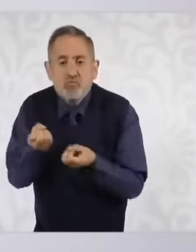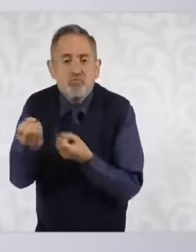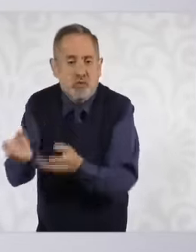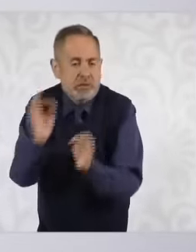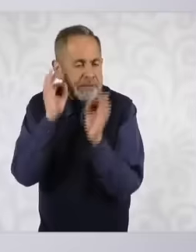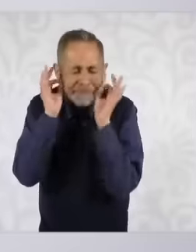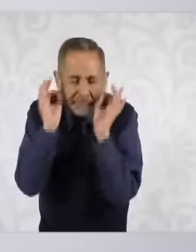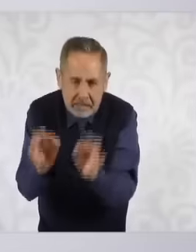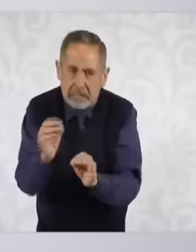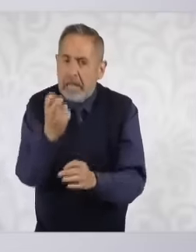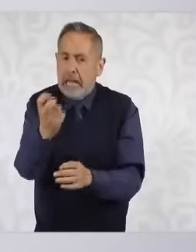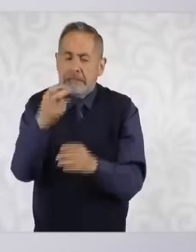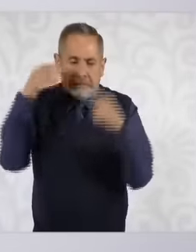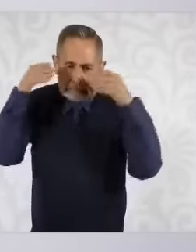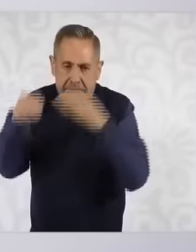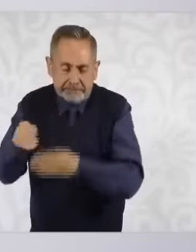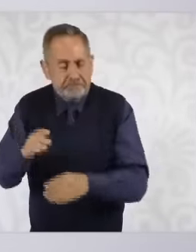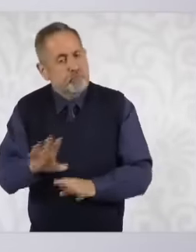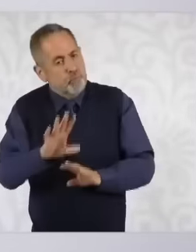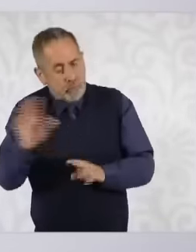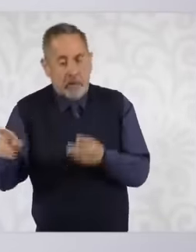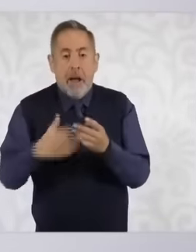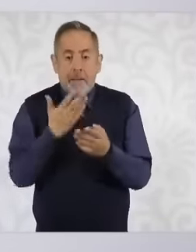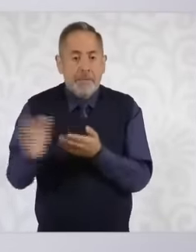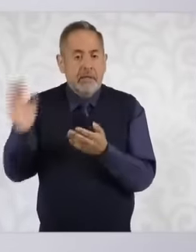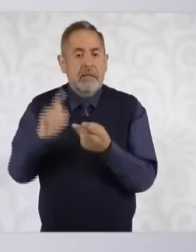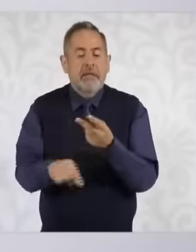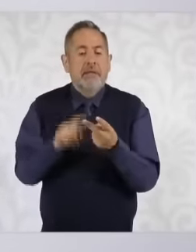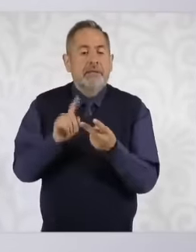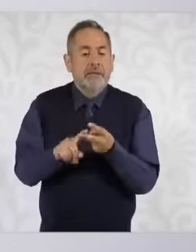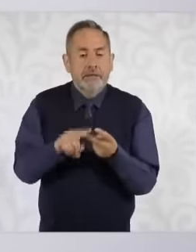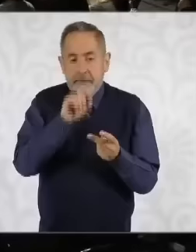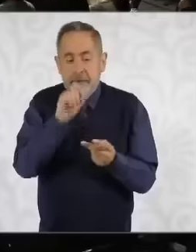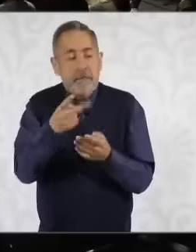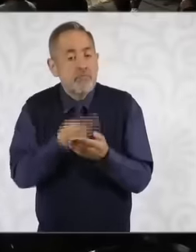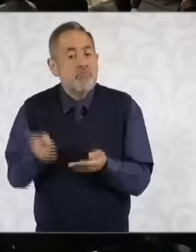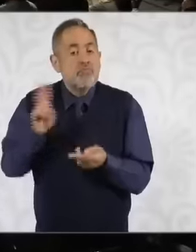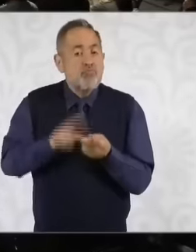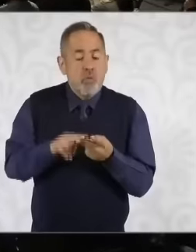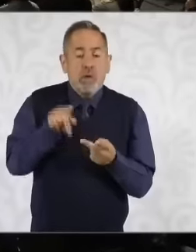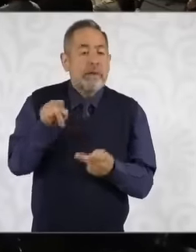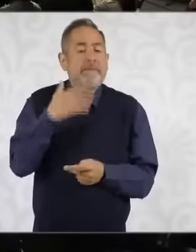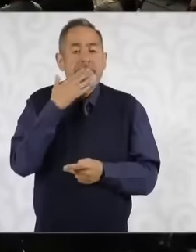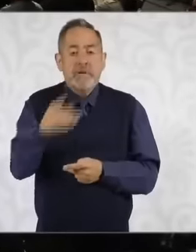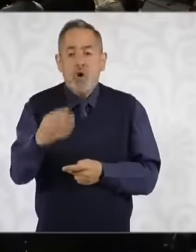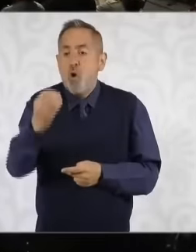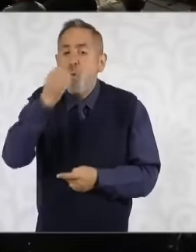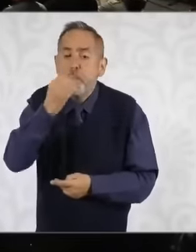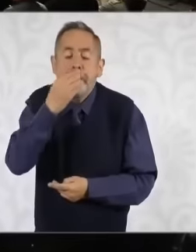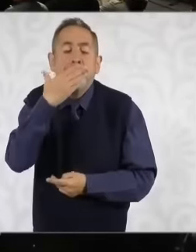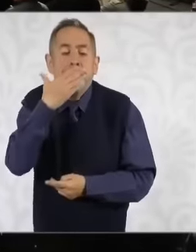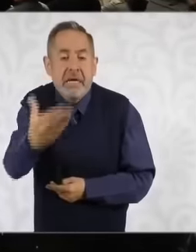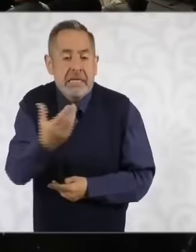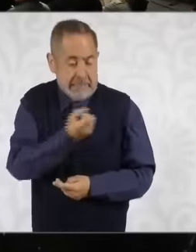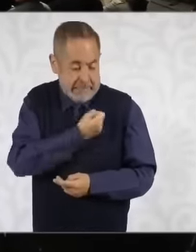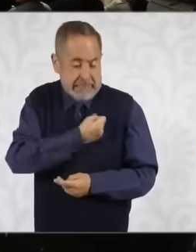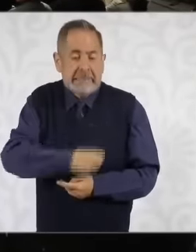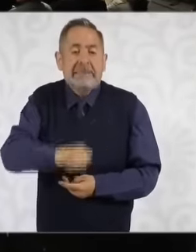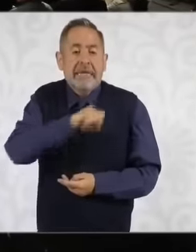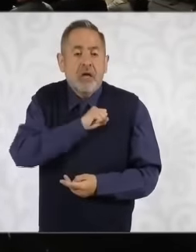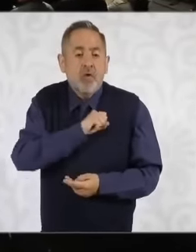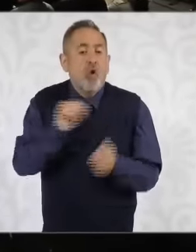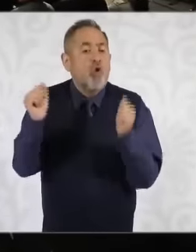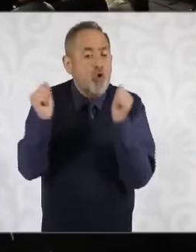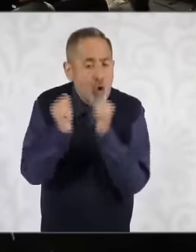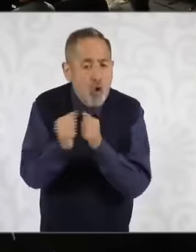now on the other hand. On the other hand, what we want is to strengthen good nutrition, healthy nutrition